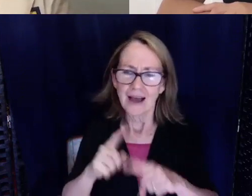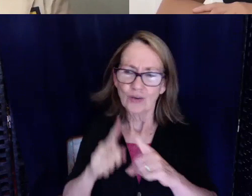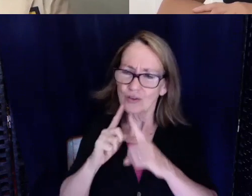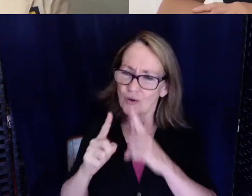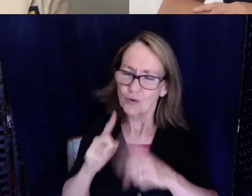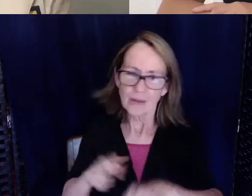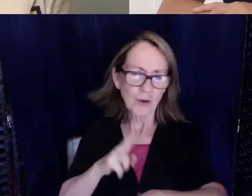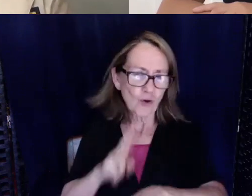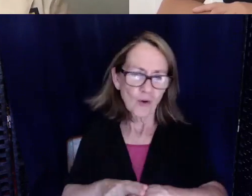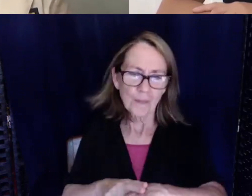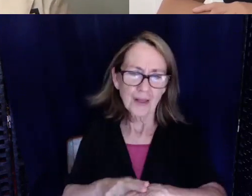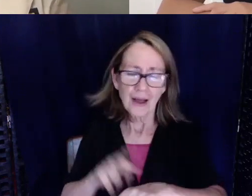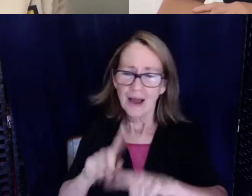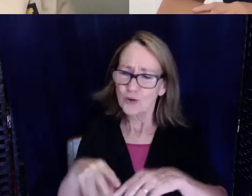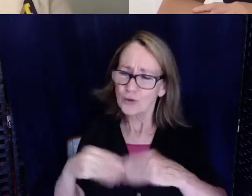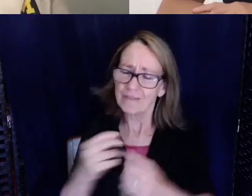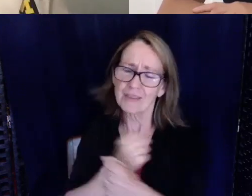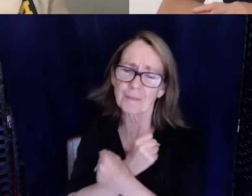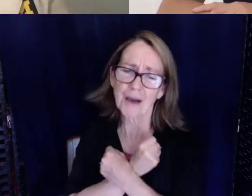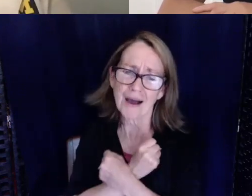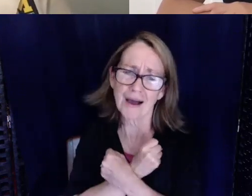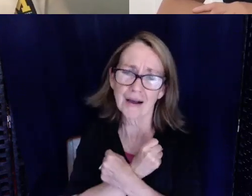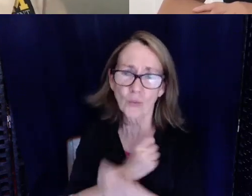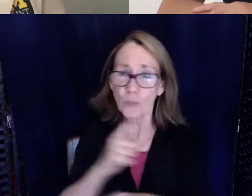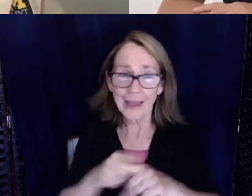I also couldn't give a hug because we can't hug anybody. It was